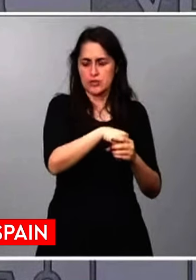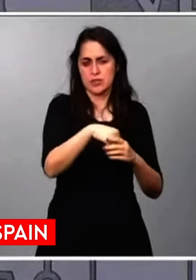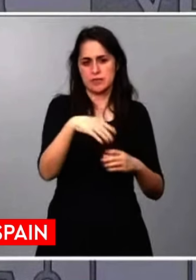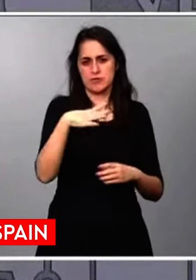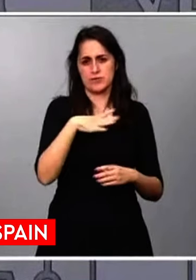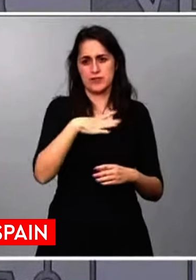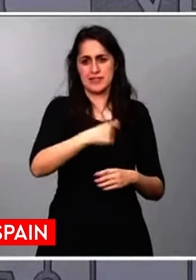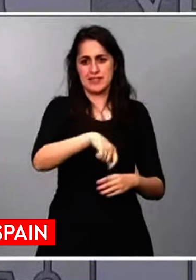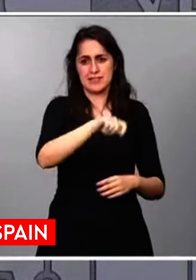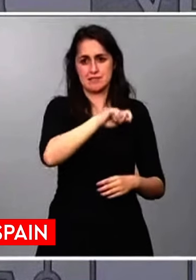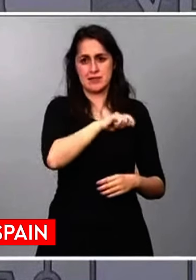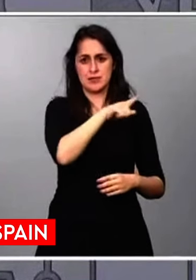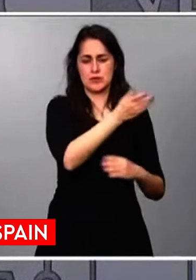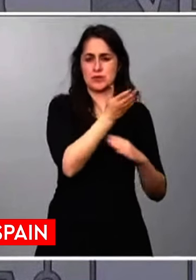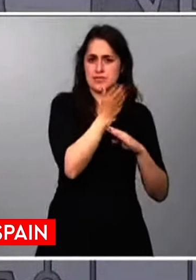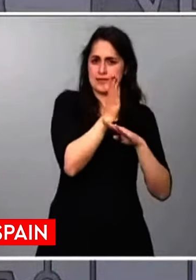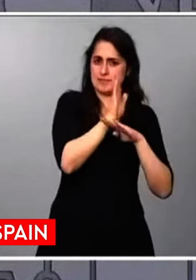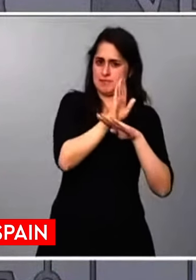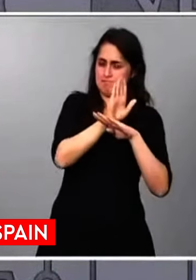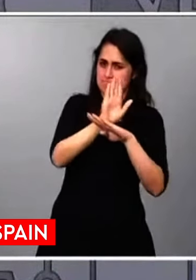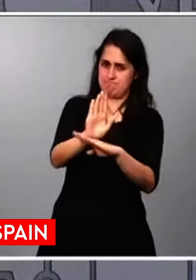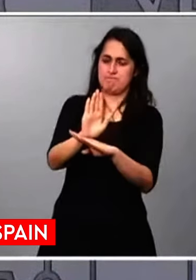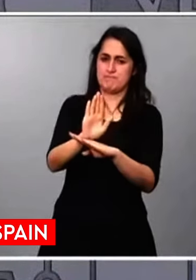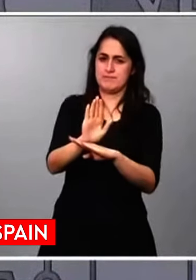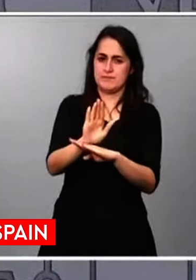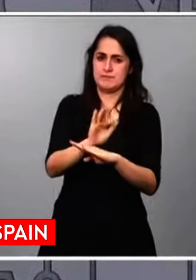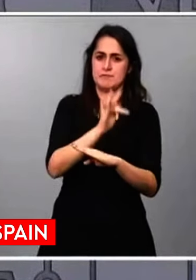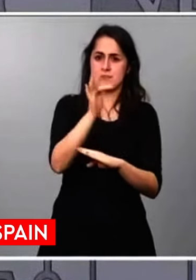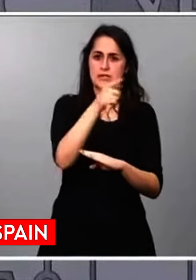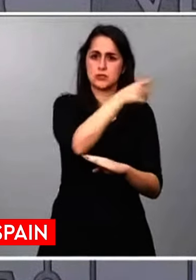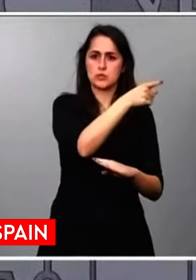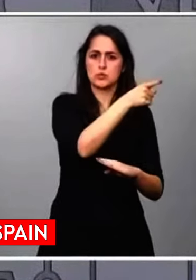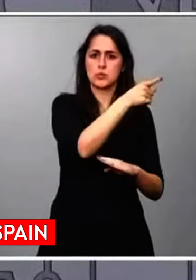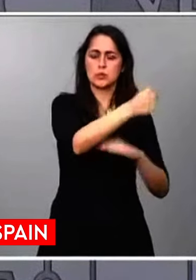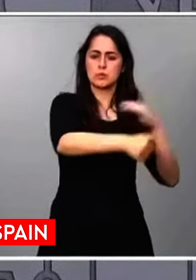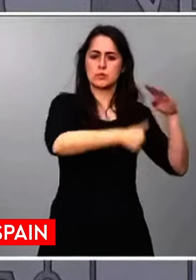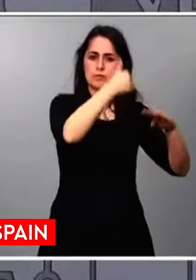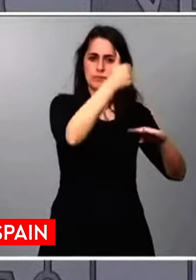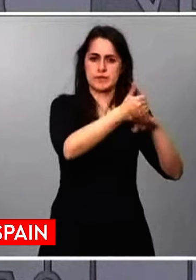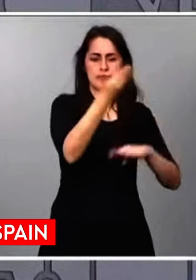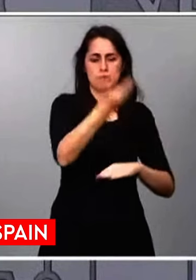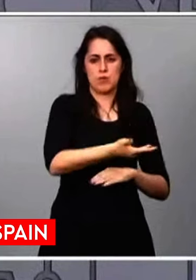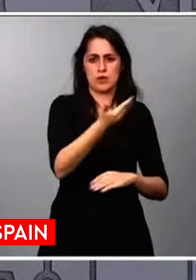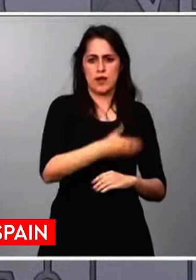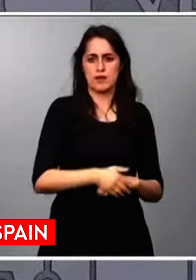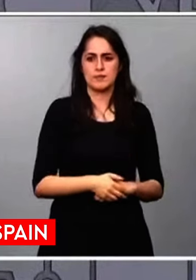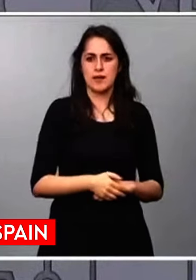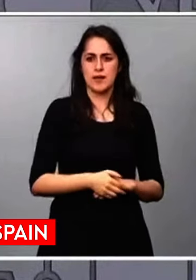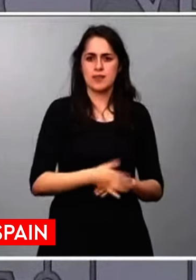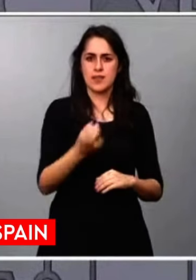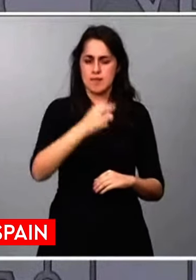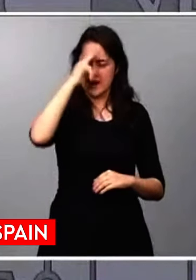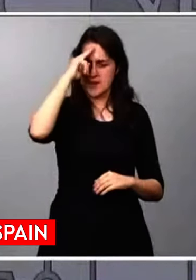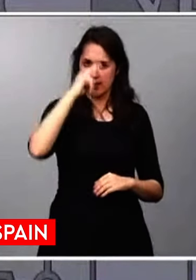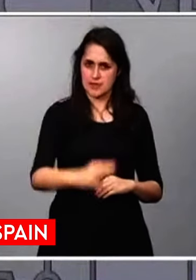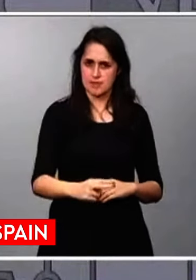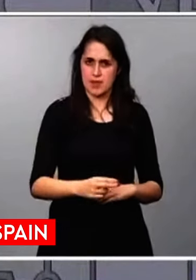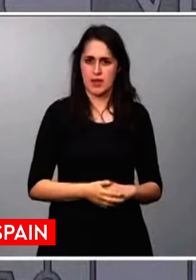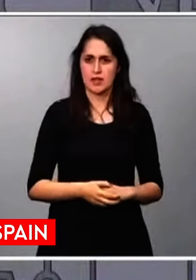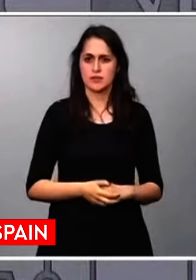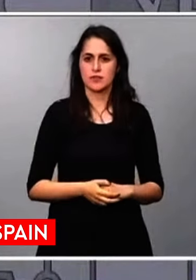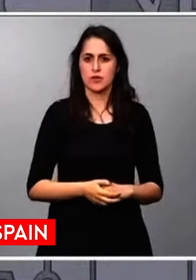represents, and the position he occupies, forms and respect that I should never have abandoned.